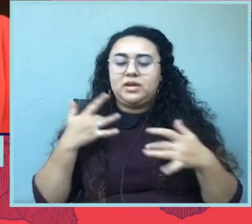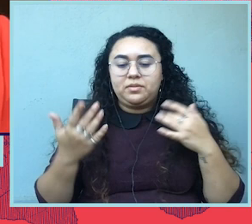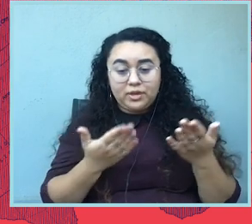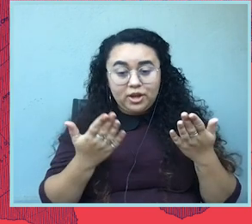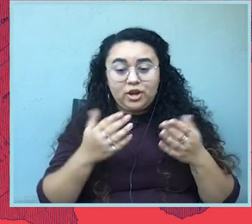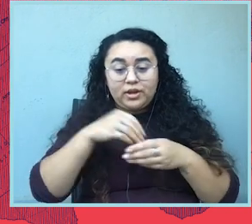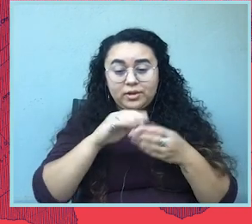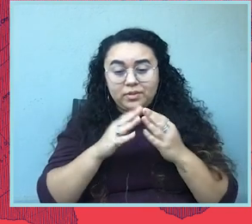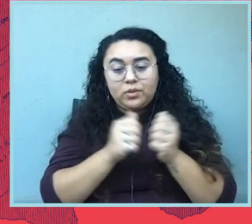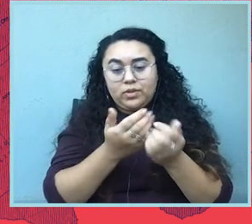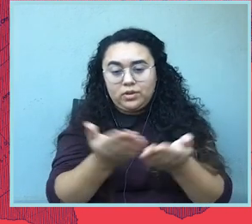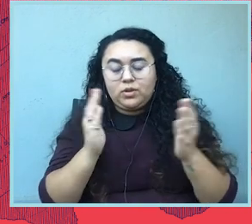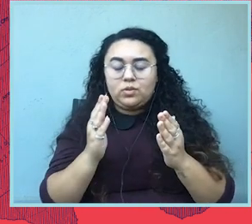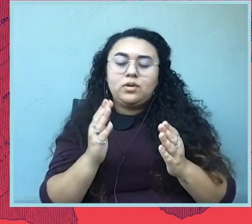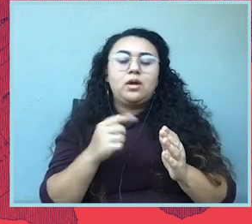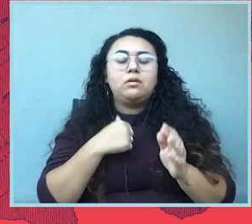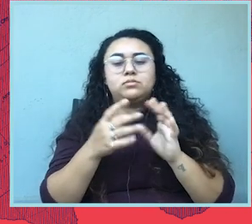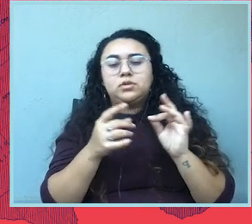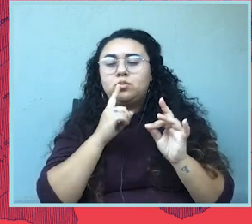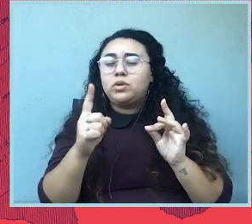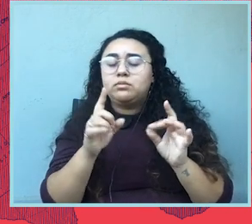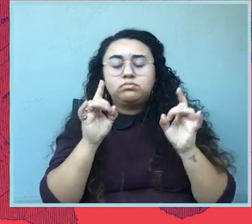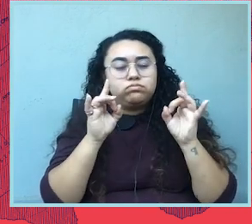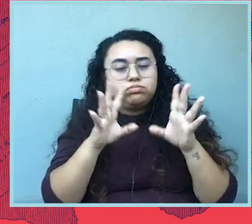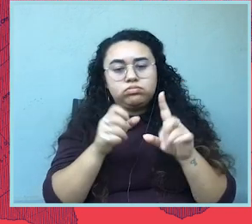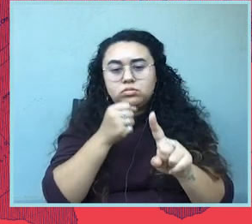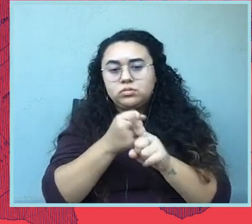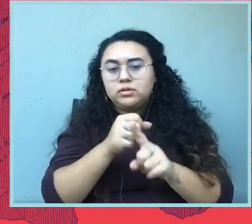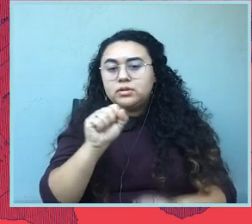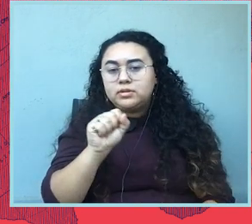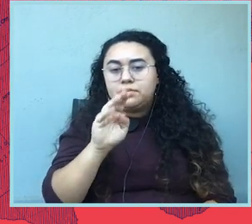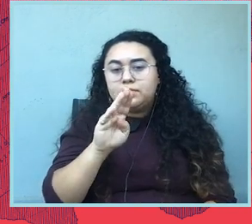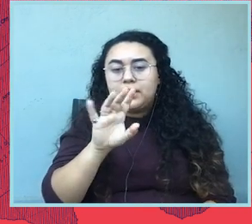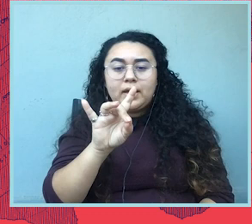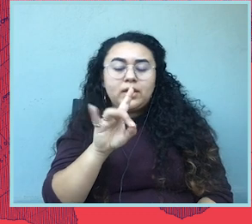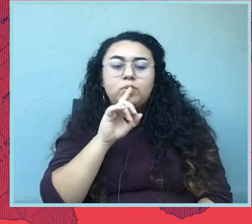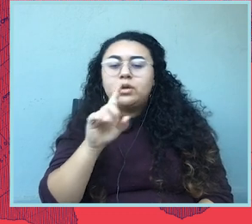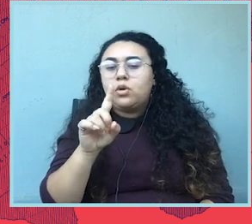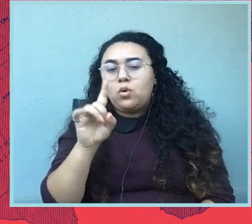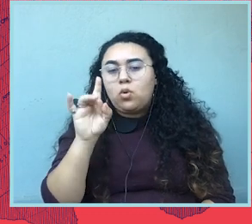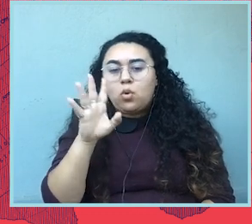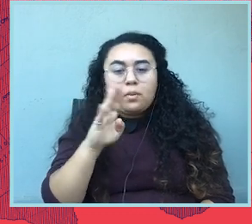I cannot overstate the devastating impact that SB8, this horrible bill has had on people